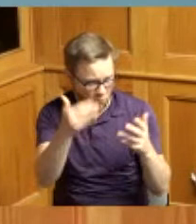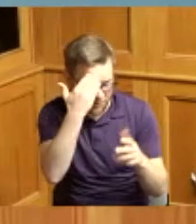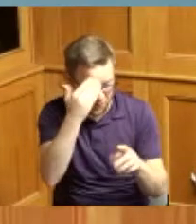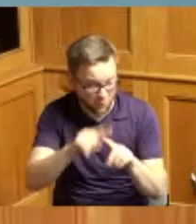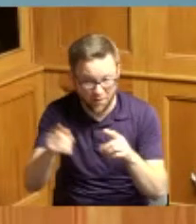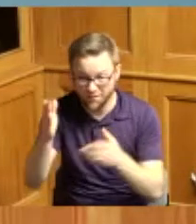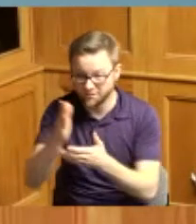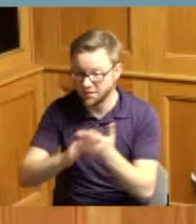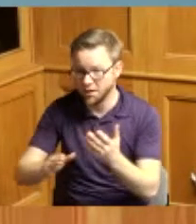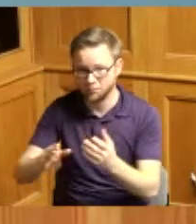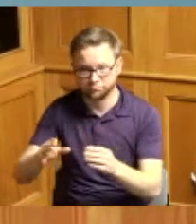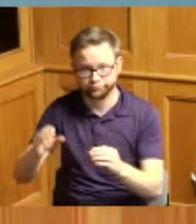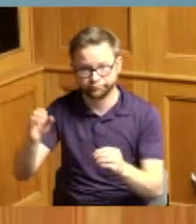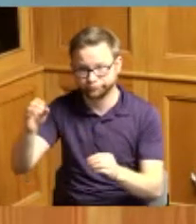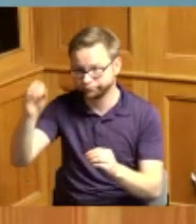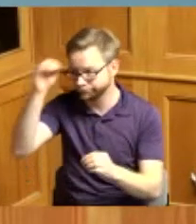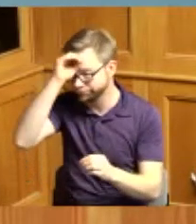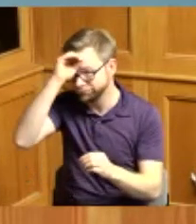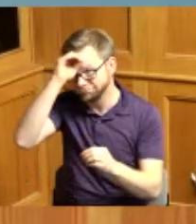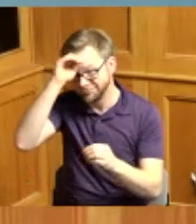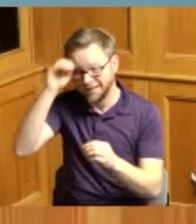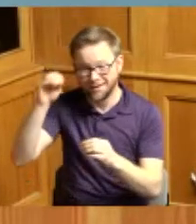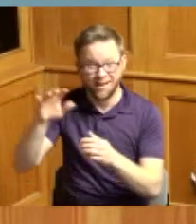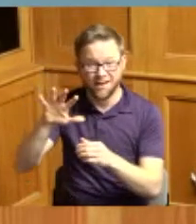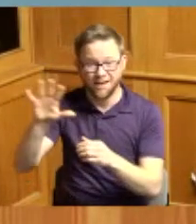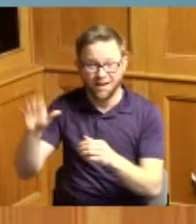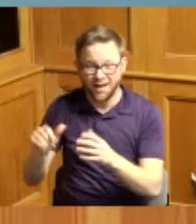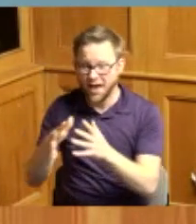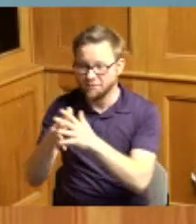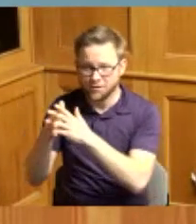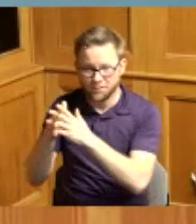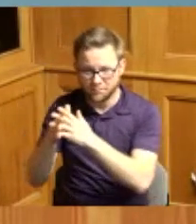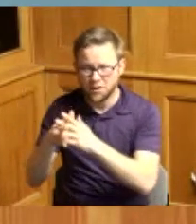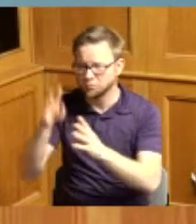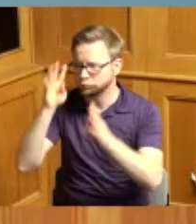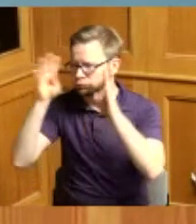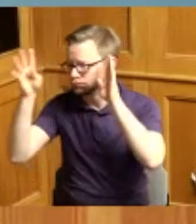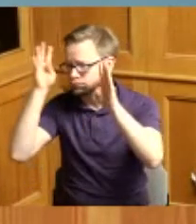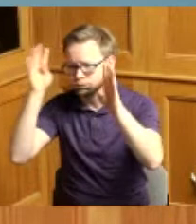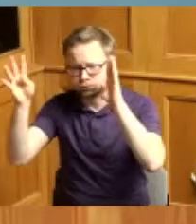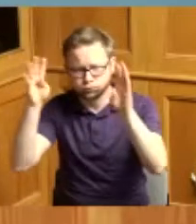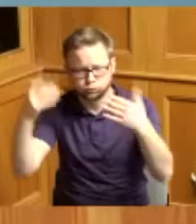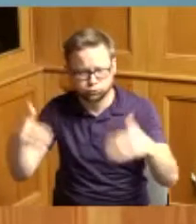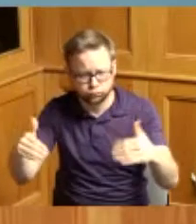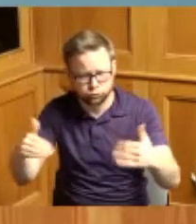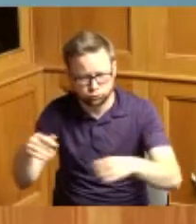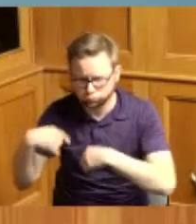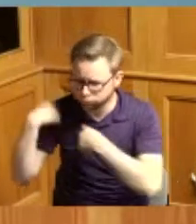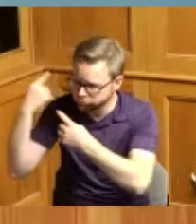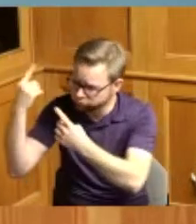done by our African-American men and women that were coming up and we would not even be here